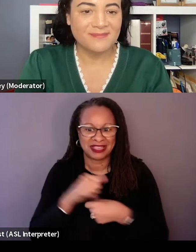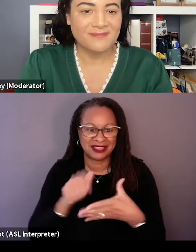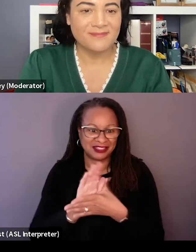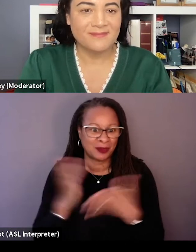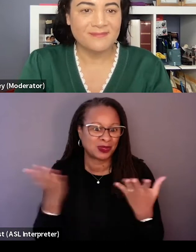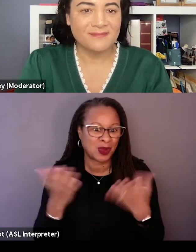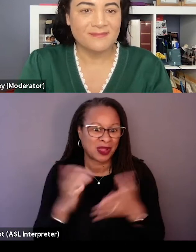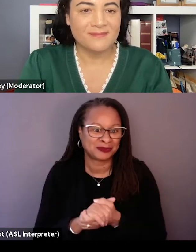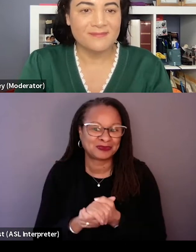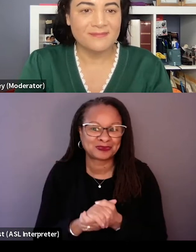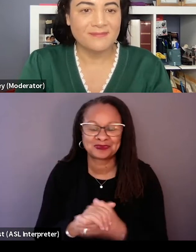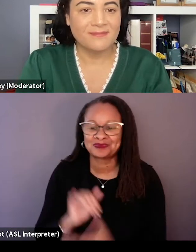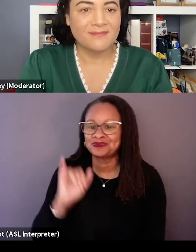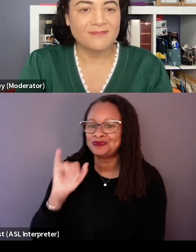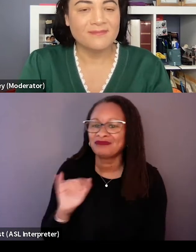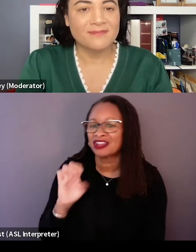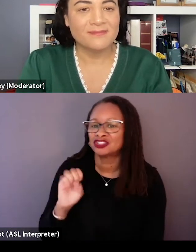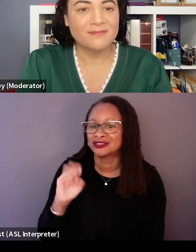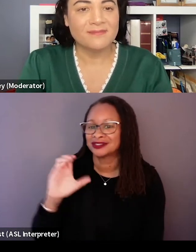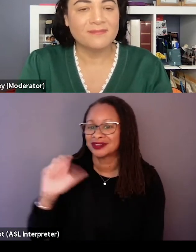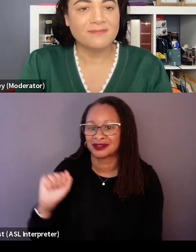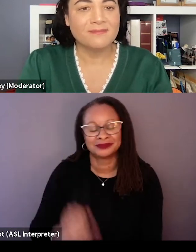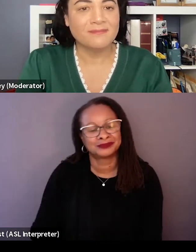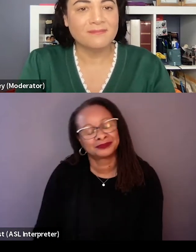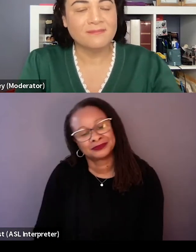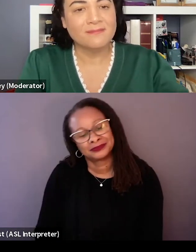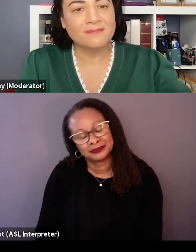Gosh, I think I, yeah, I think COVID aside, it was,